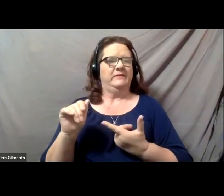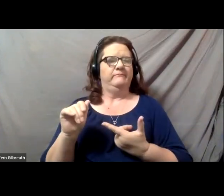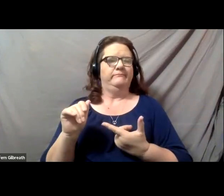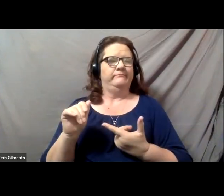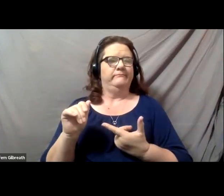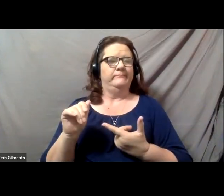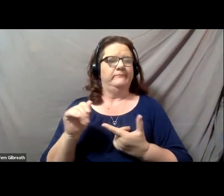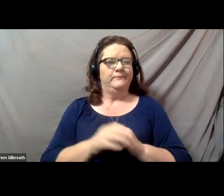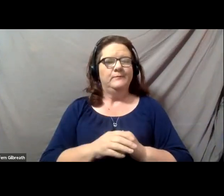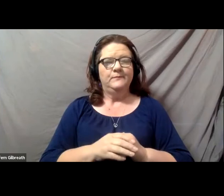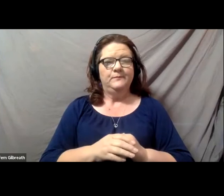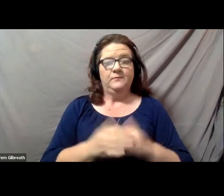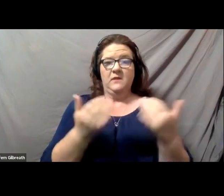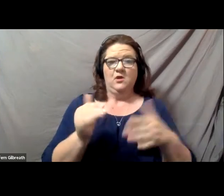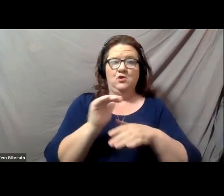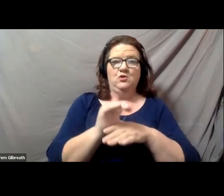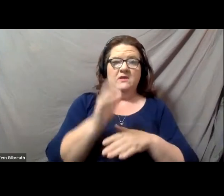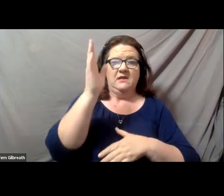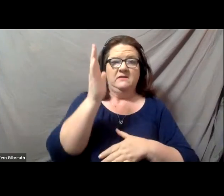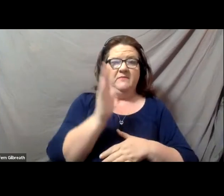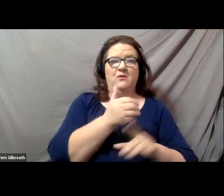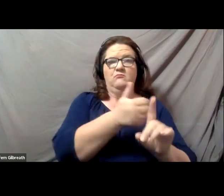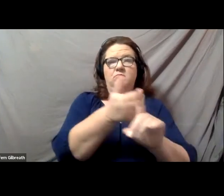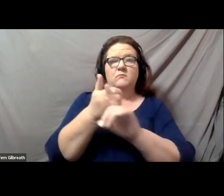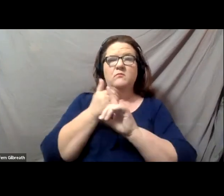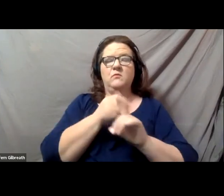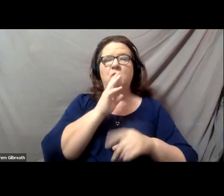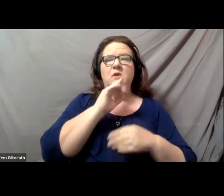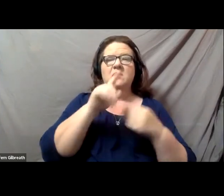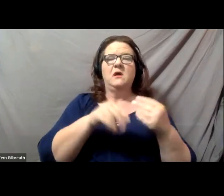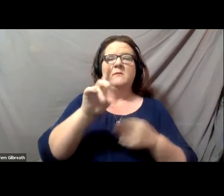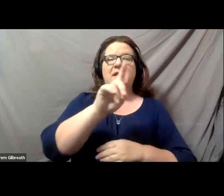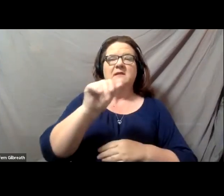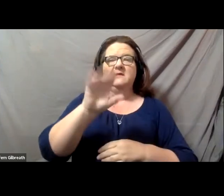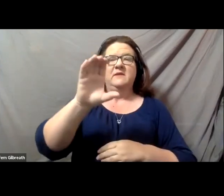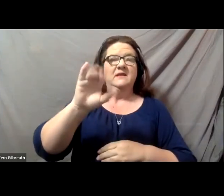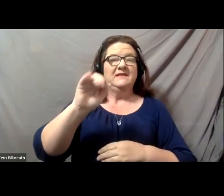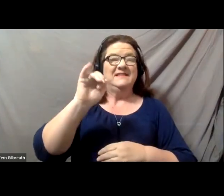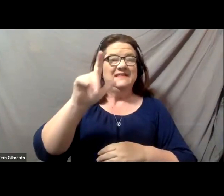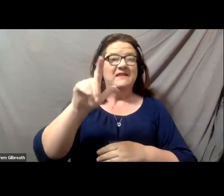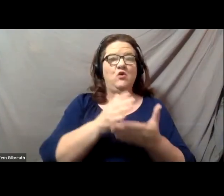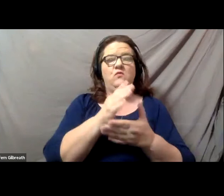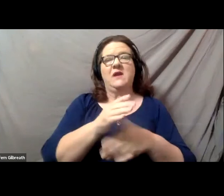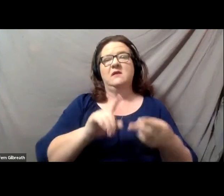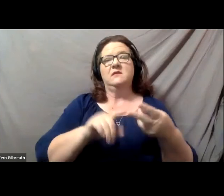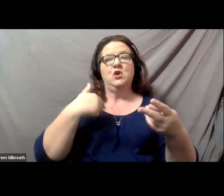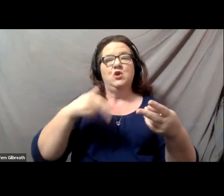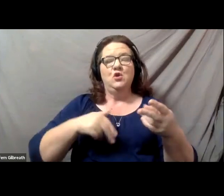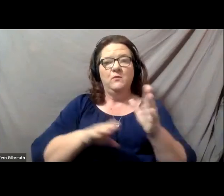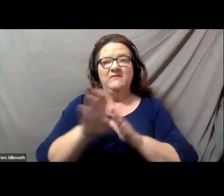Tonight’s speakers will discuss disability civil rights, disability in human flourishing, and disability in higher education.